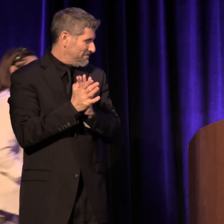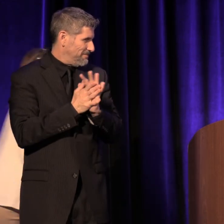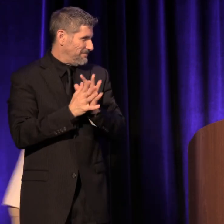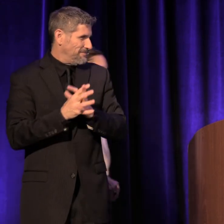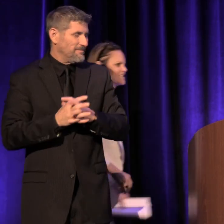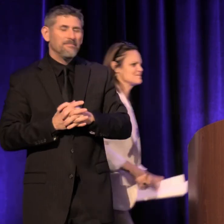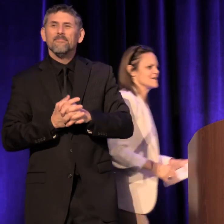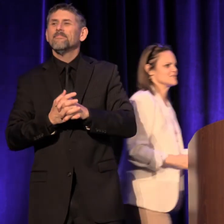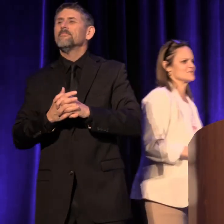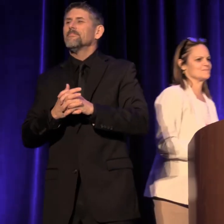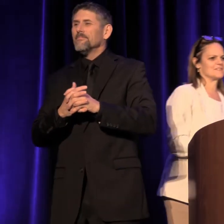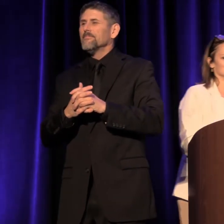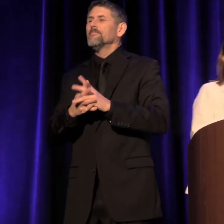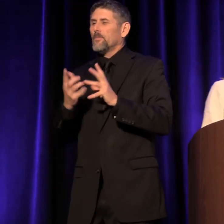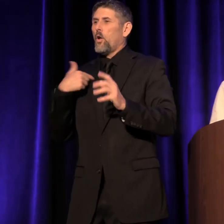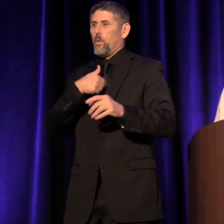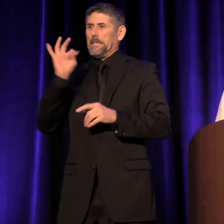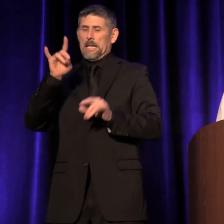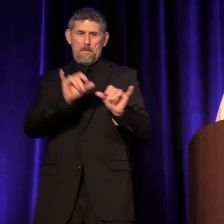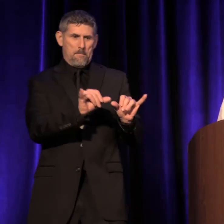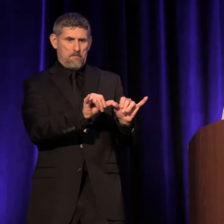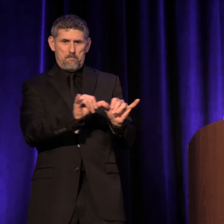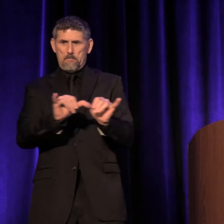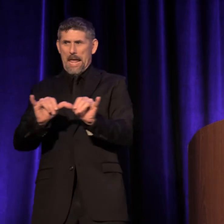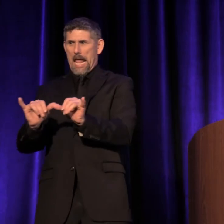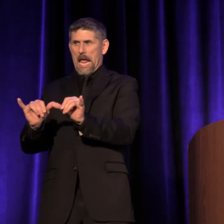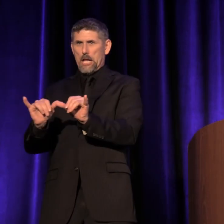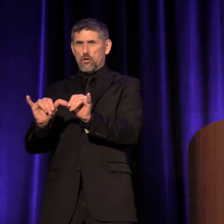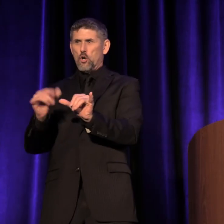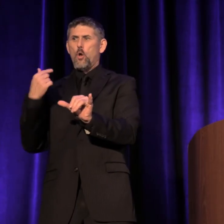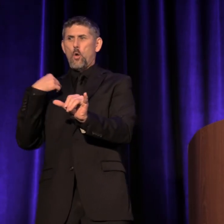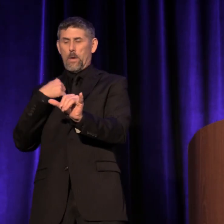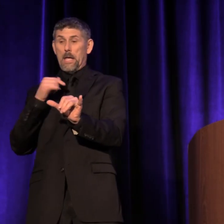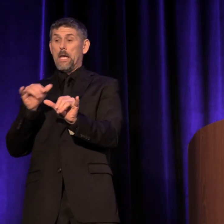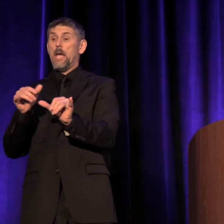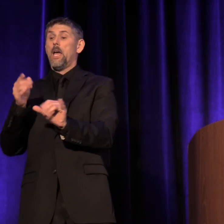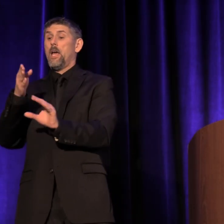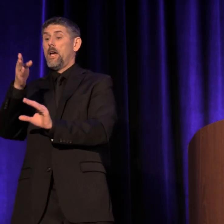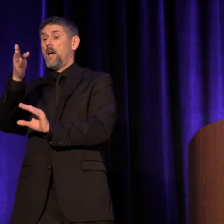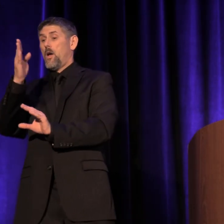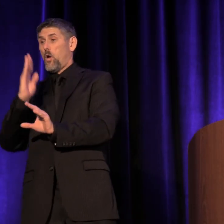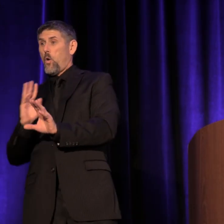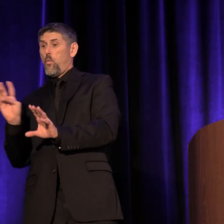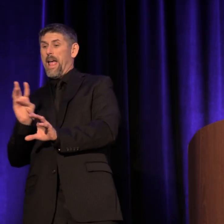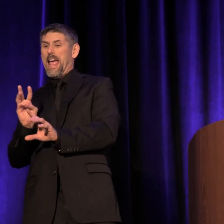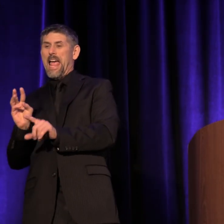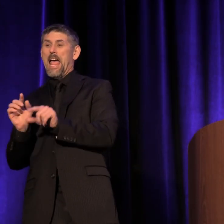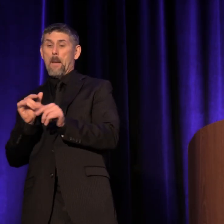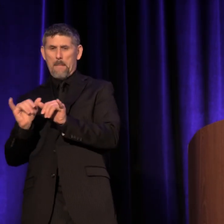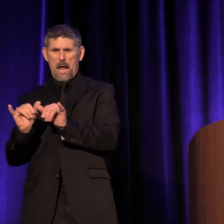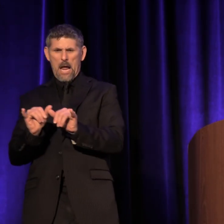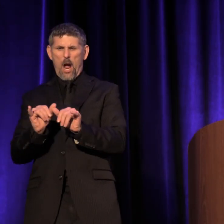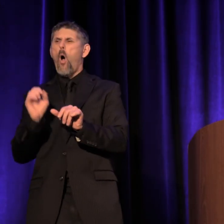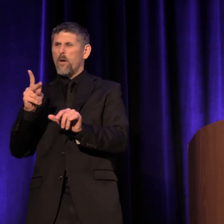We really did measure to make sure that we'd be in the farthest west location that the conference ever has been.